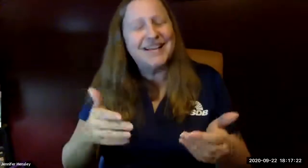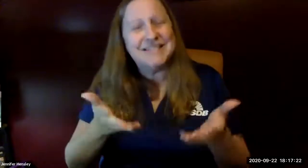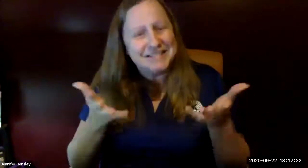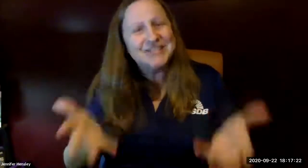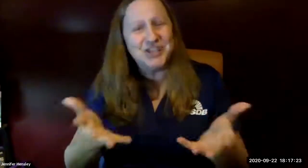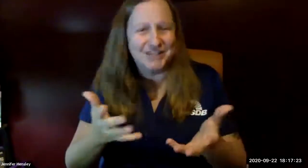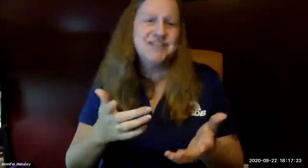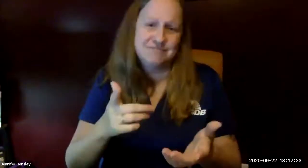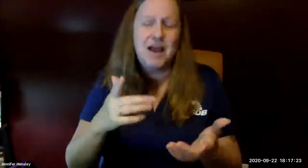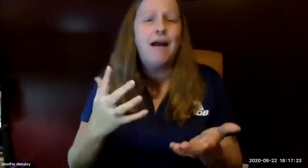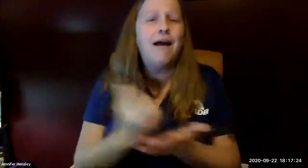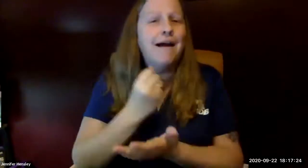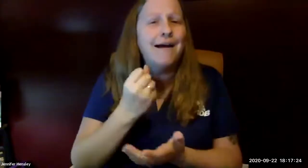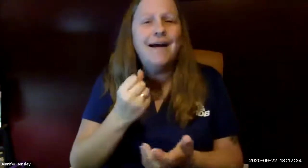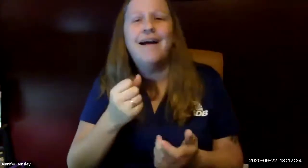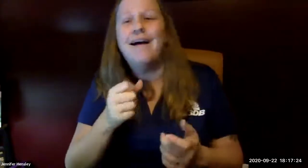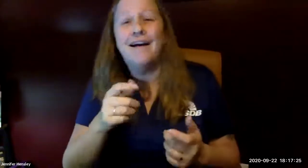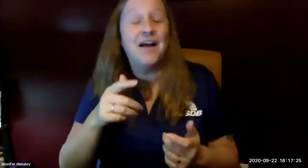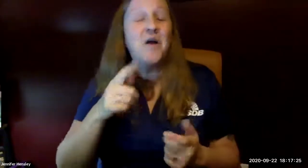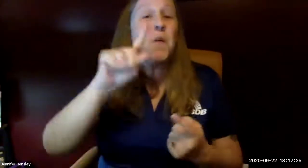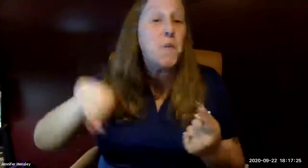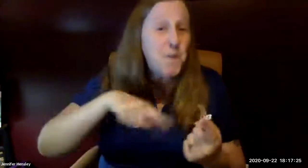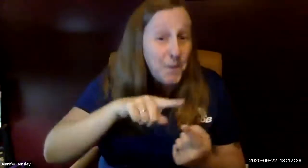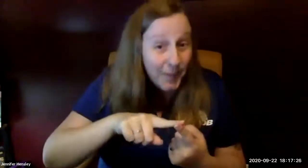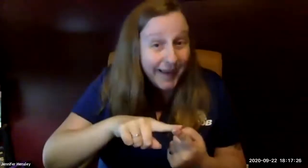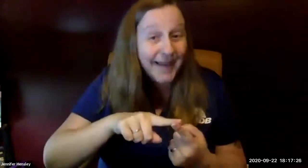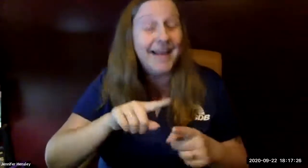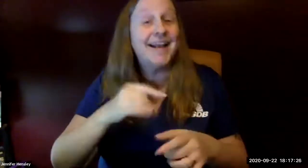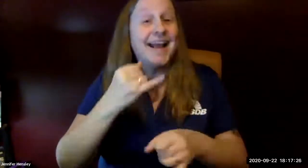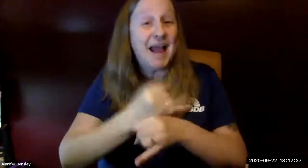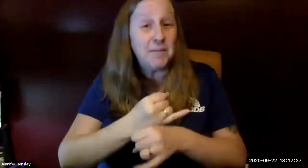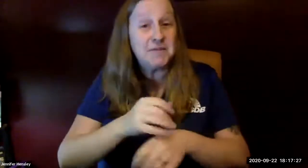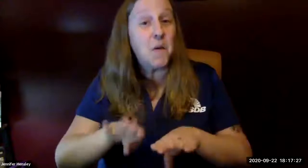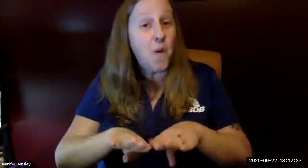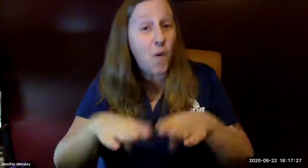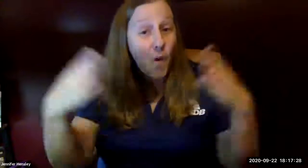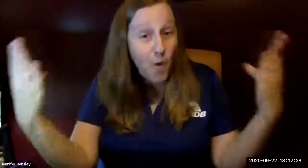if you haven't met him i strongly